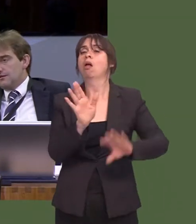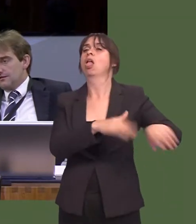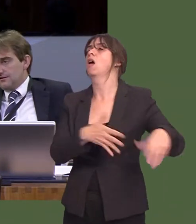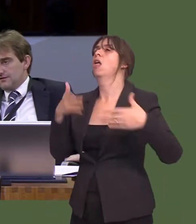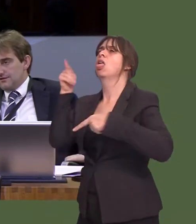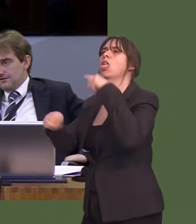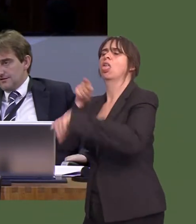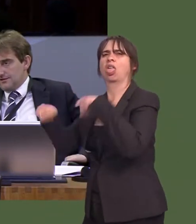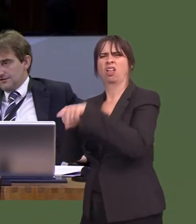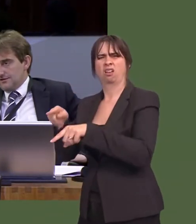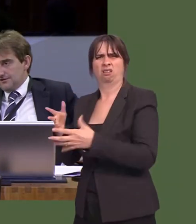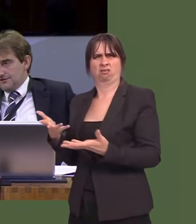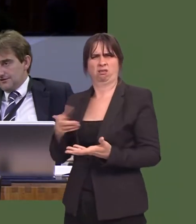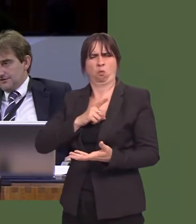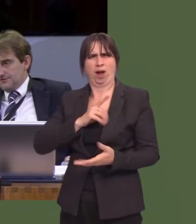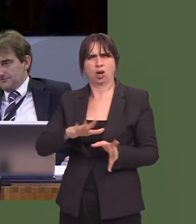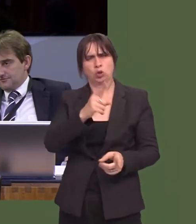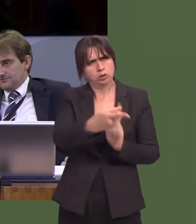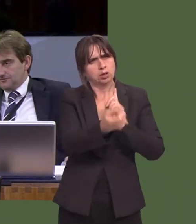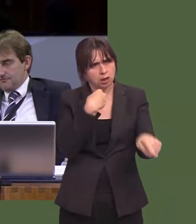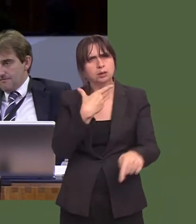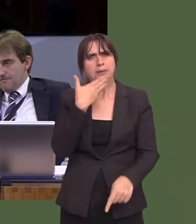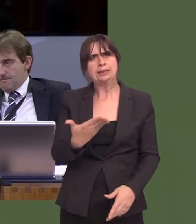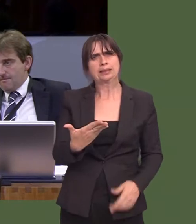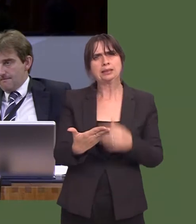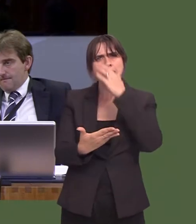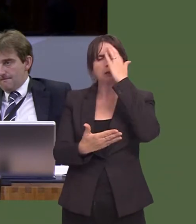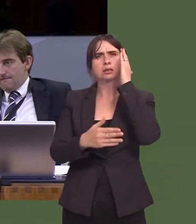serious answer as to when that target will be met?